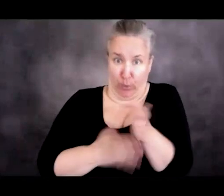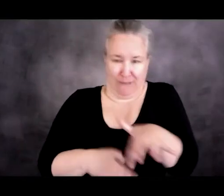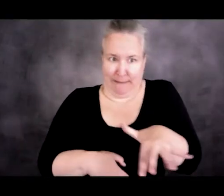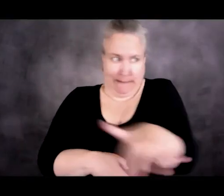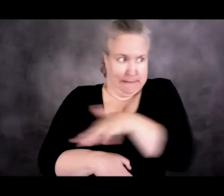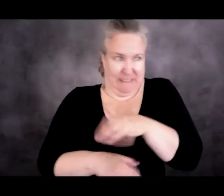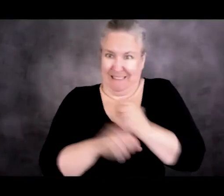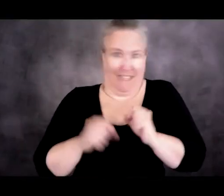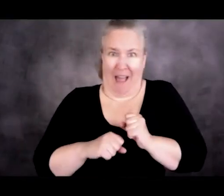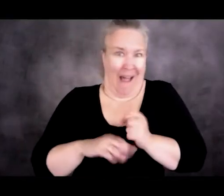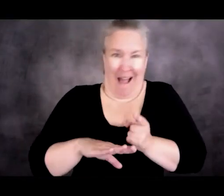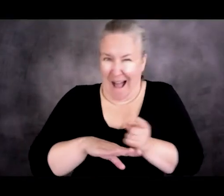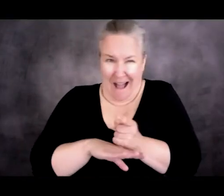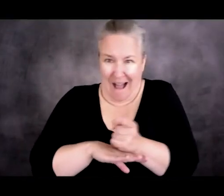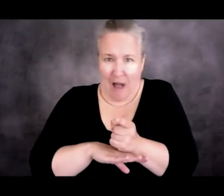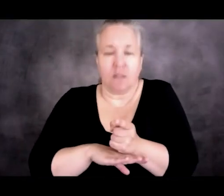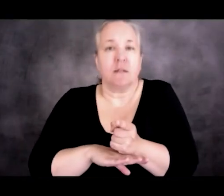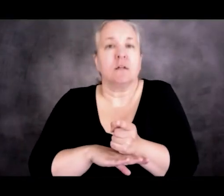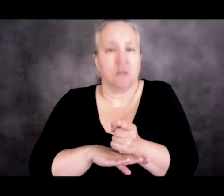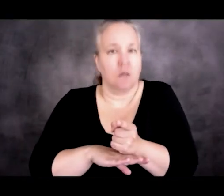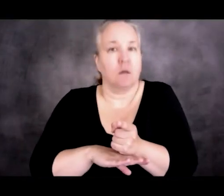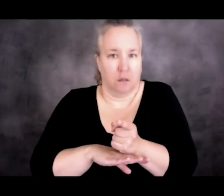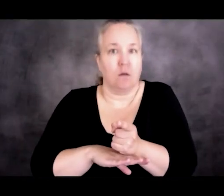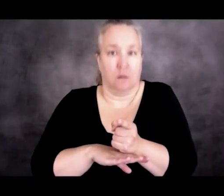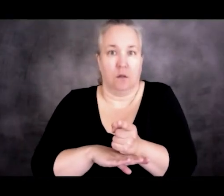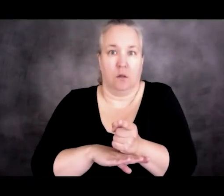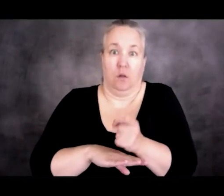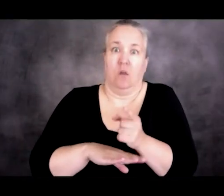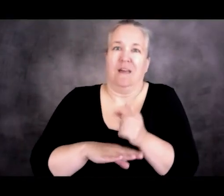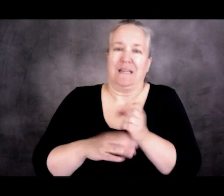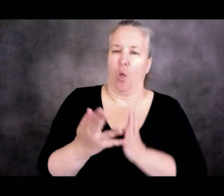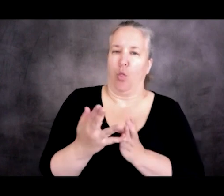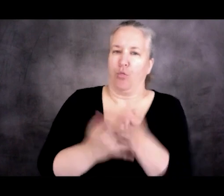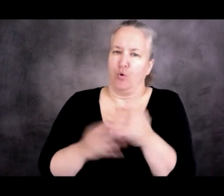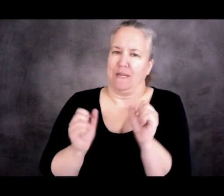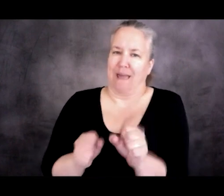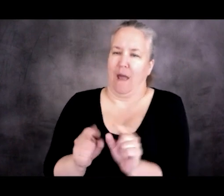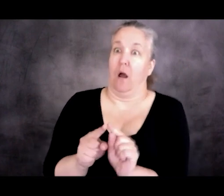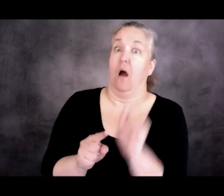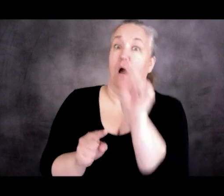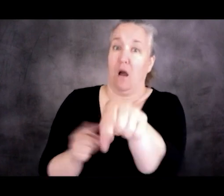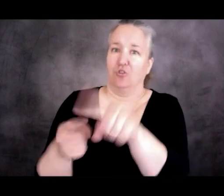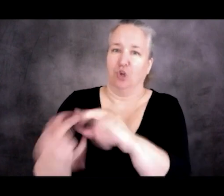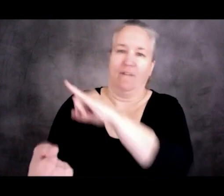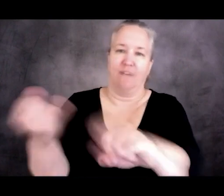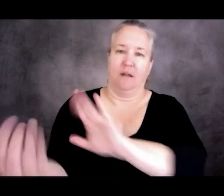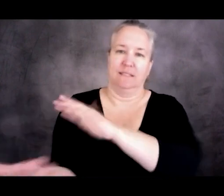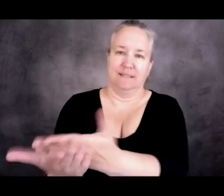you can pass through it on your way to your final a place of refuge.